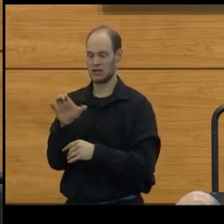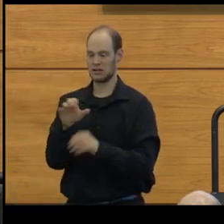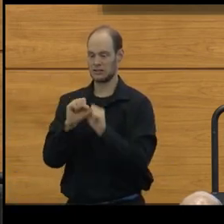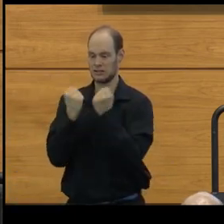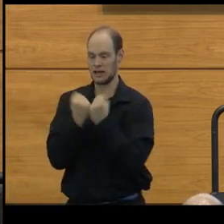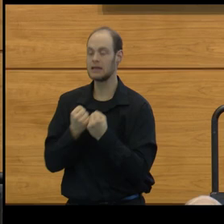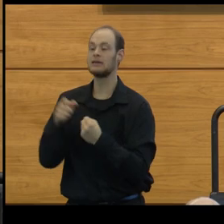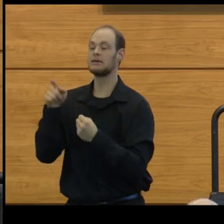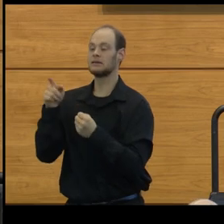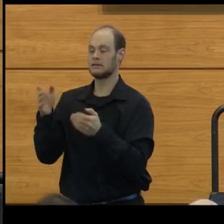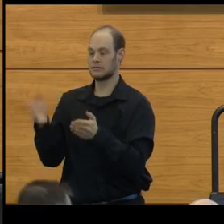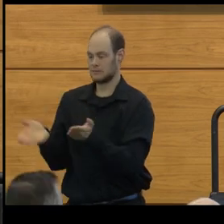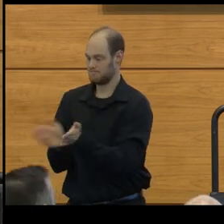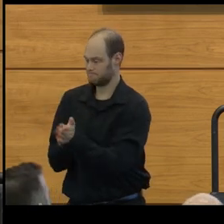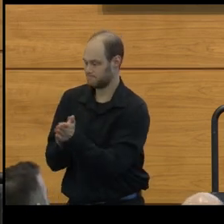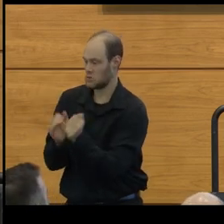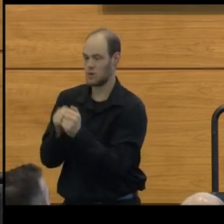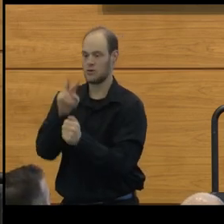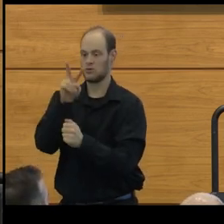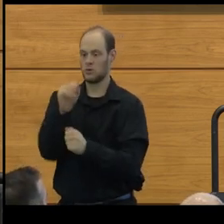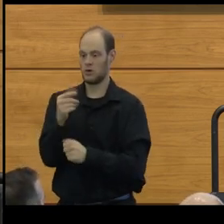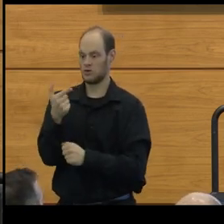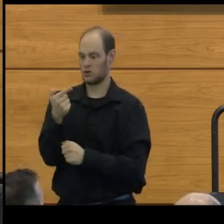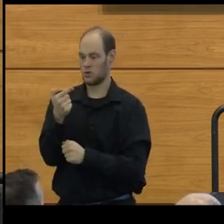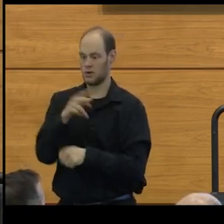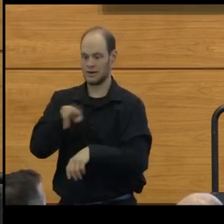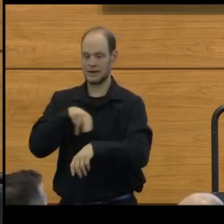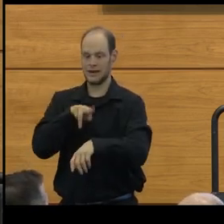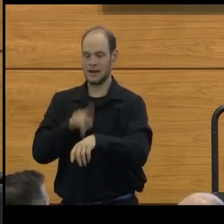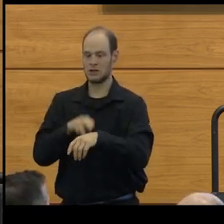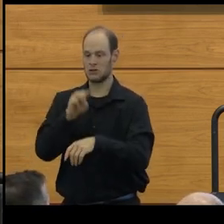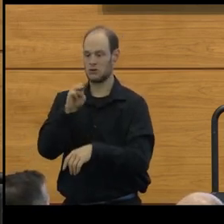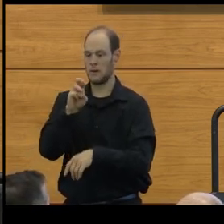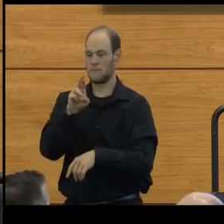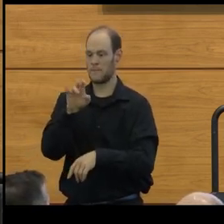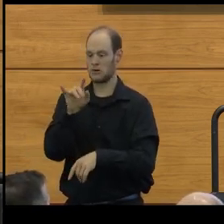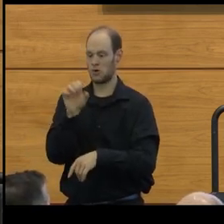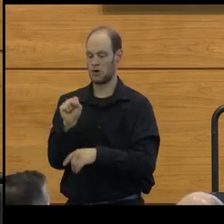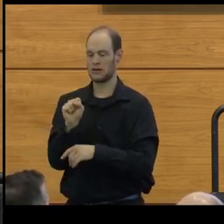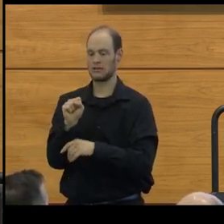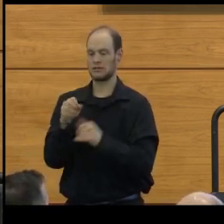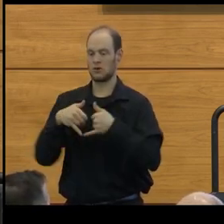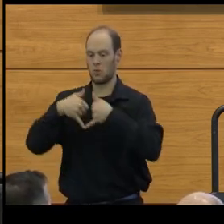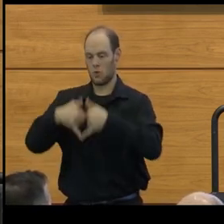commended her with the 2021 National Meritorious Teaching Award.